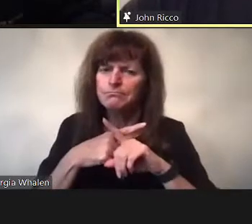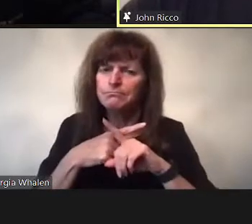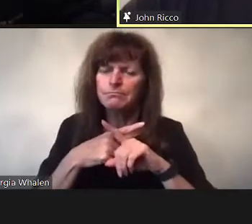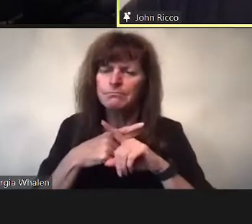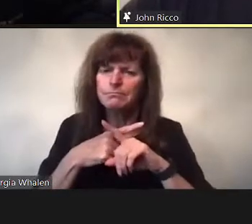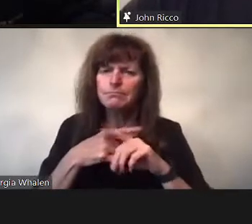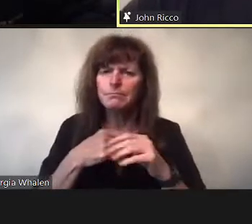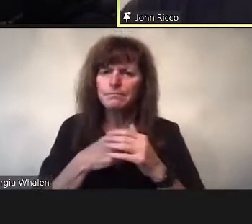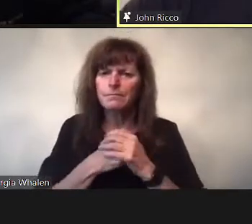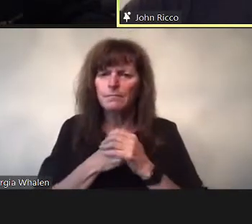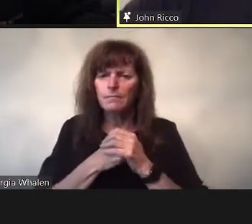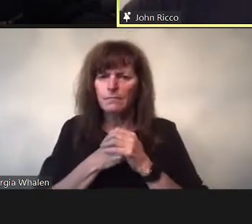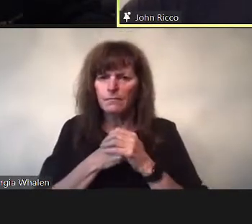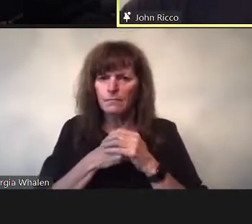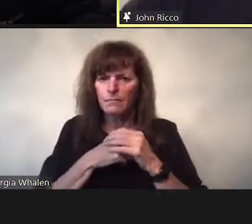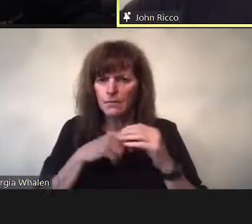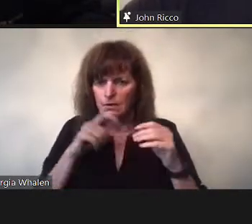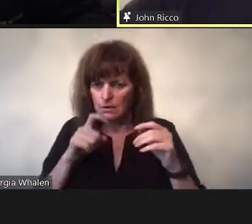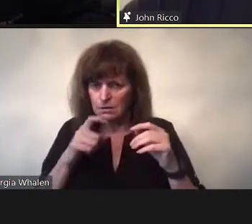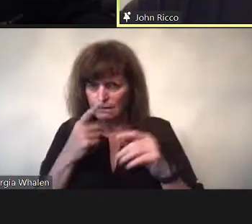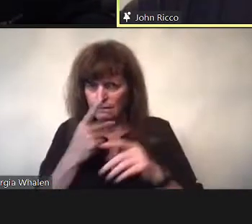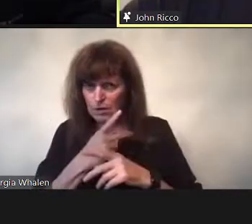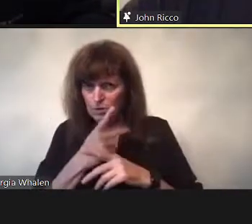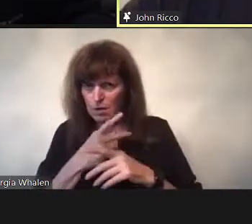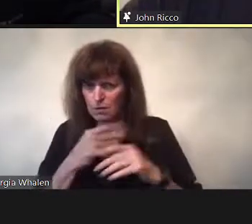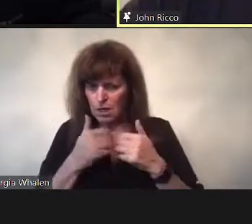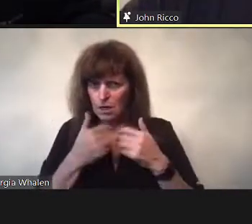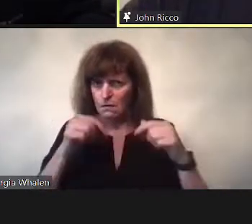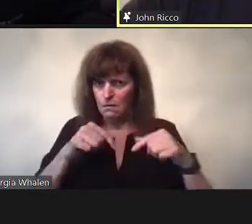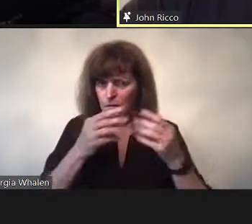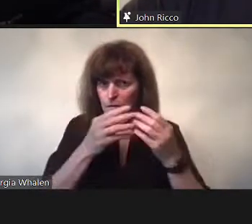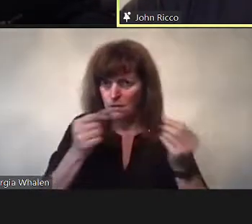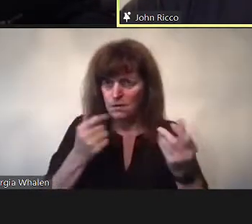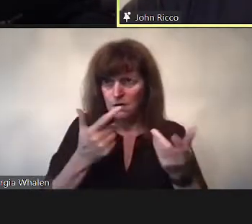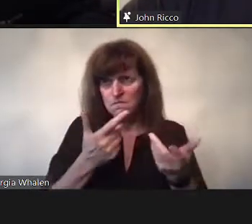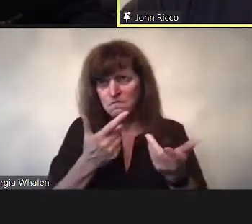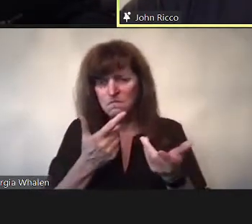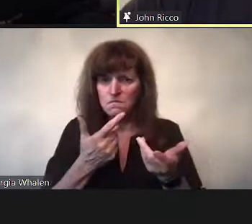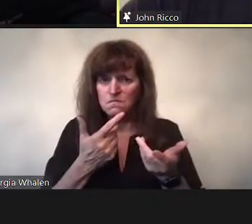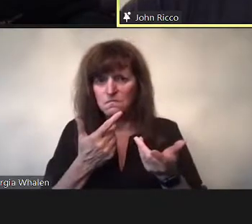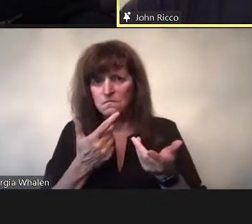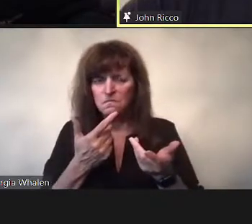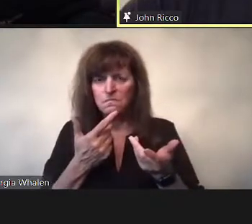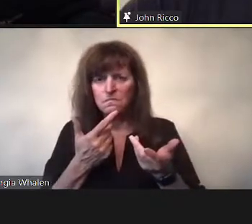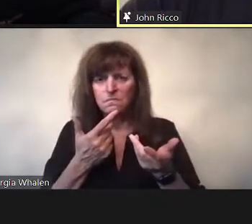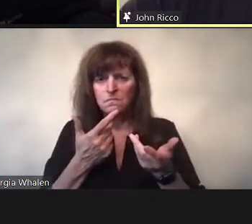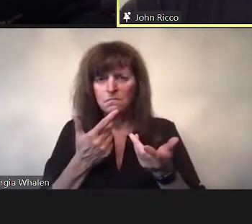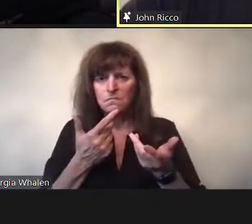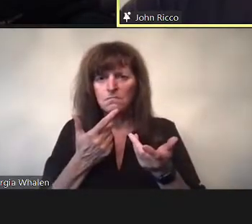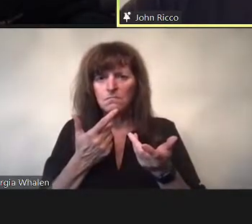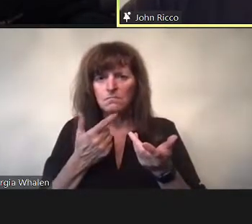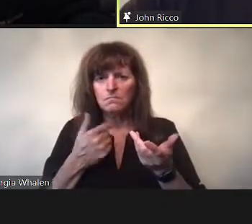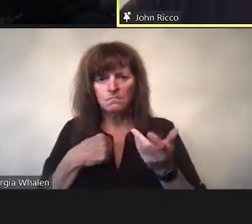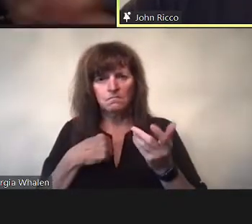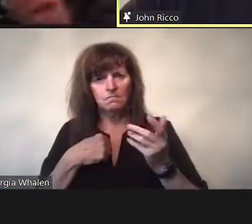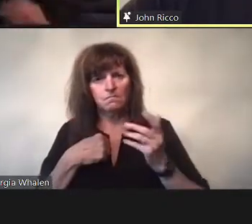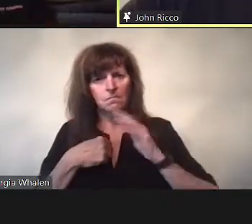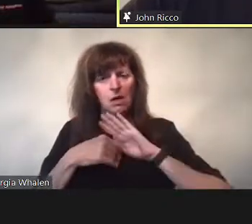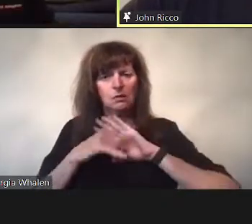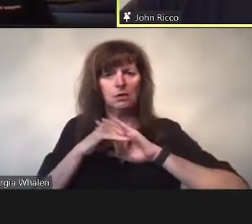there were probably many more other and other types that I wasn’t attracted to or didn’t hook up with.